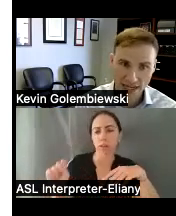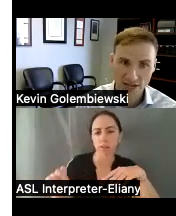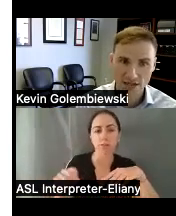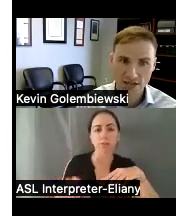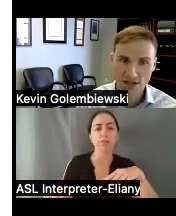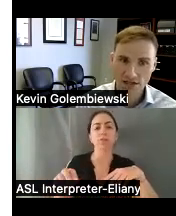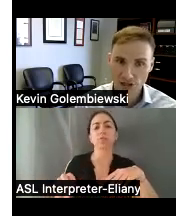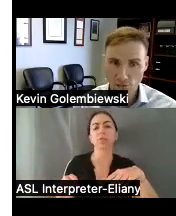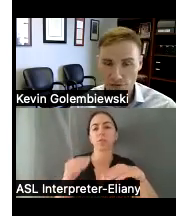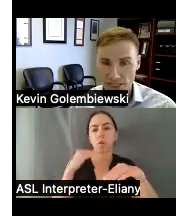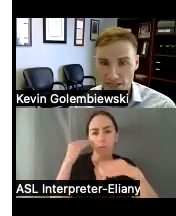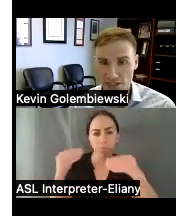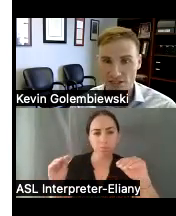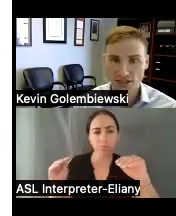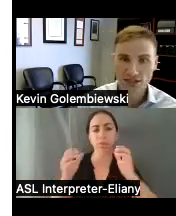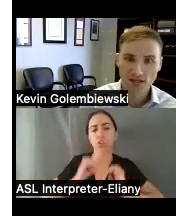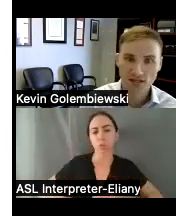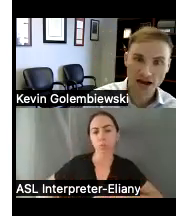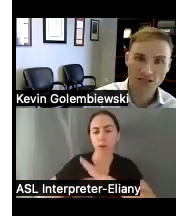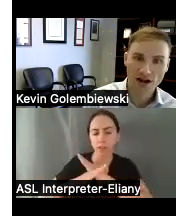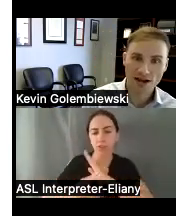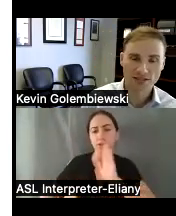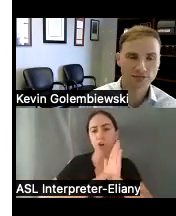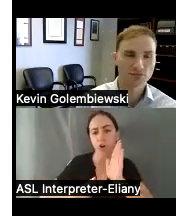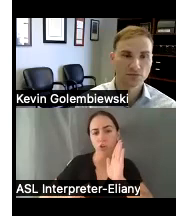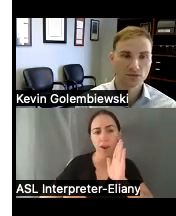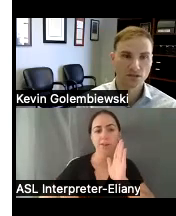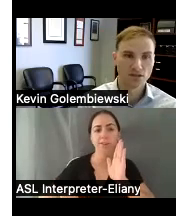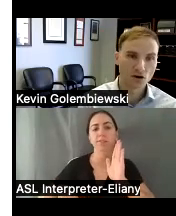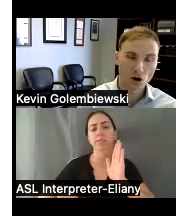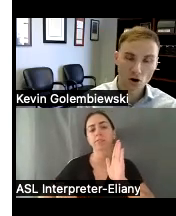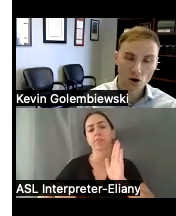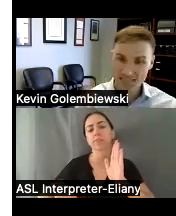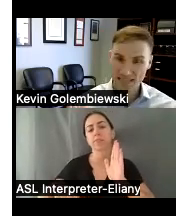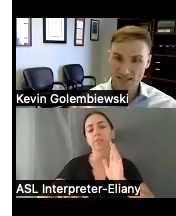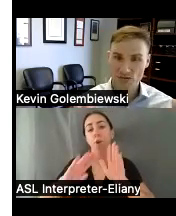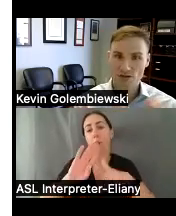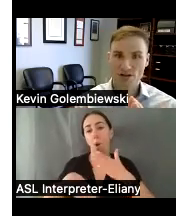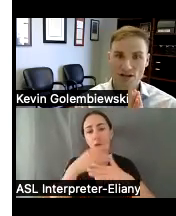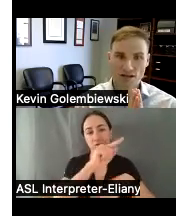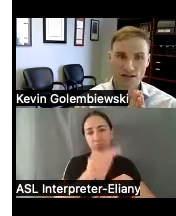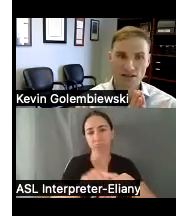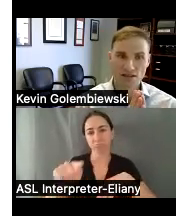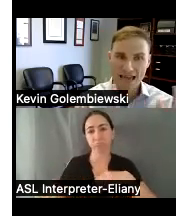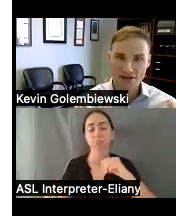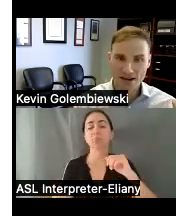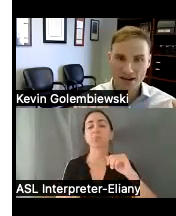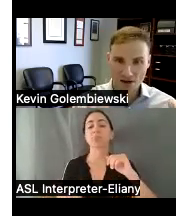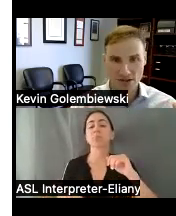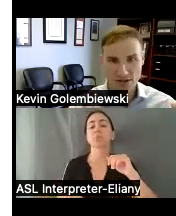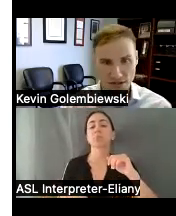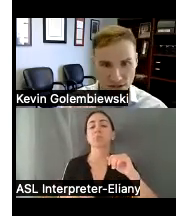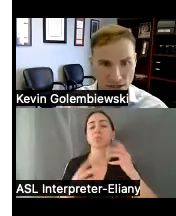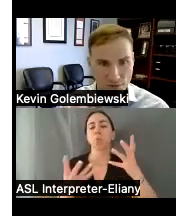estate consumer protection contracts all these things the thing that they have in common and to